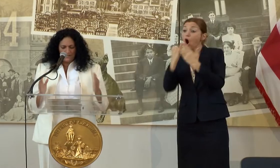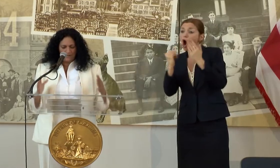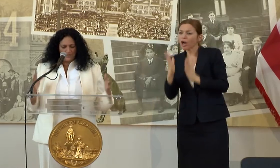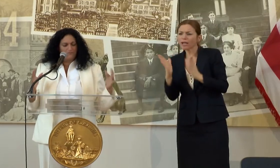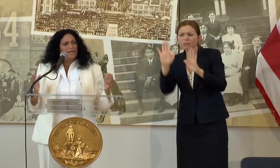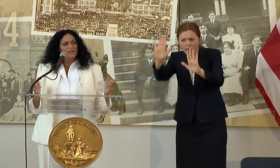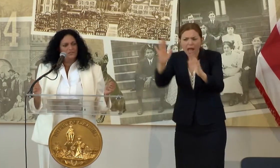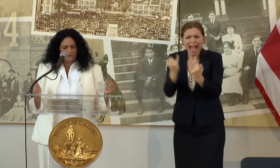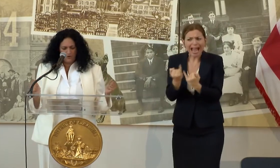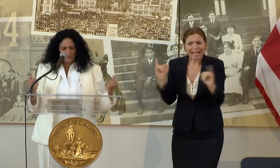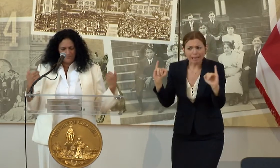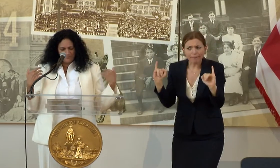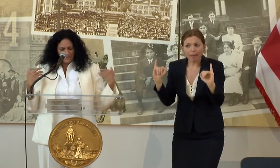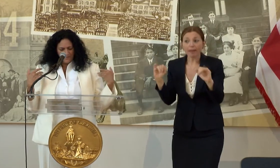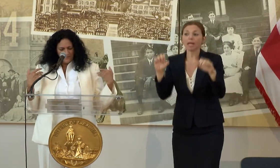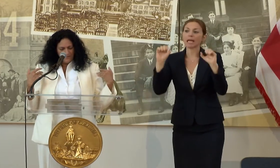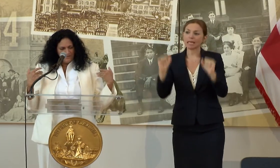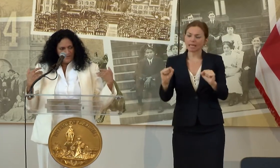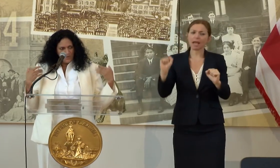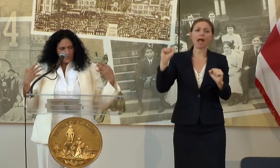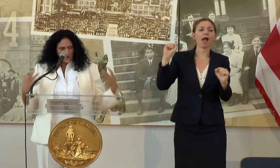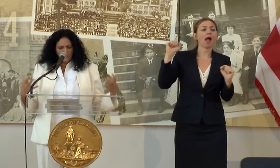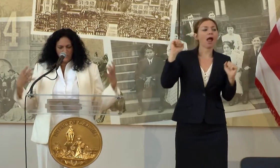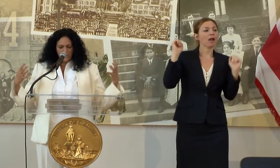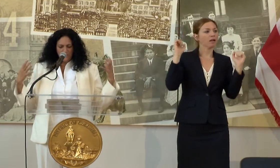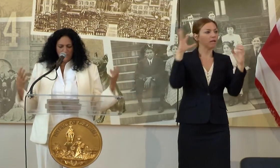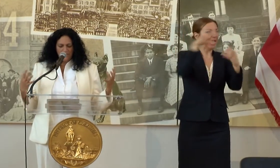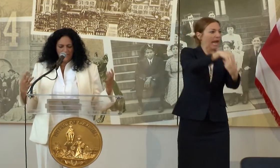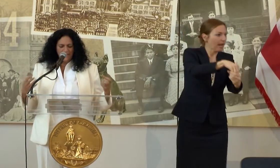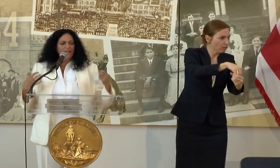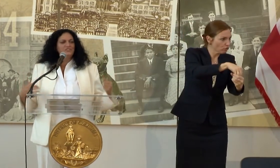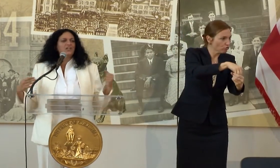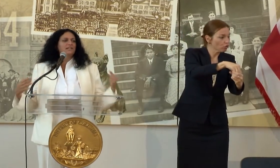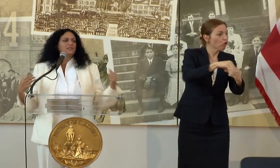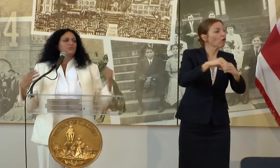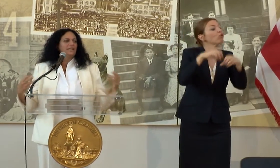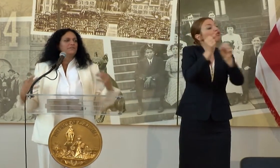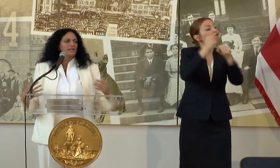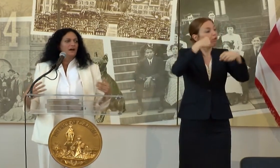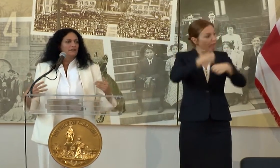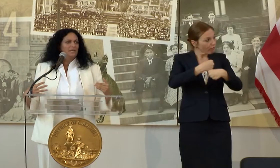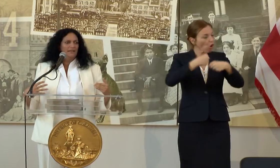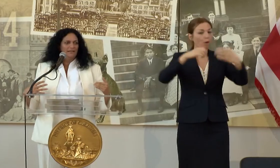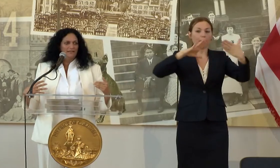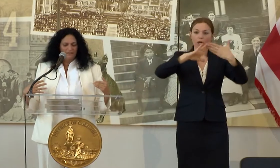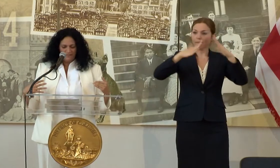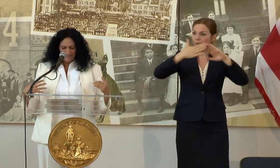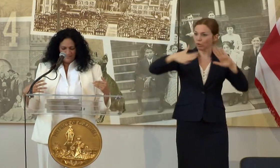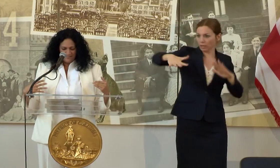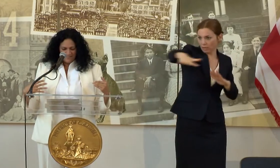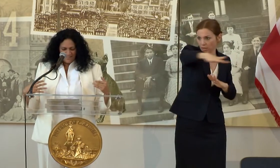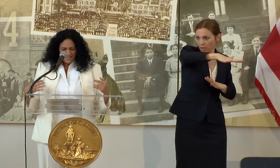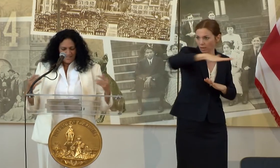COLLABORATIVE MANNER TO FORM A WORKABLE COMMUNITY AND ENERGIZE A CREATIVE ECONOMY.